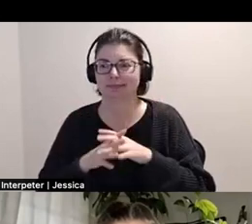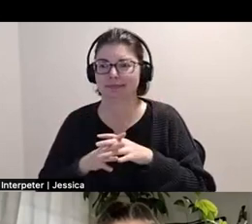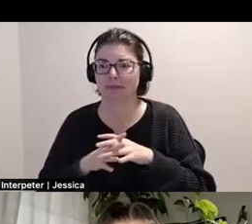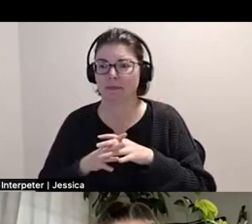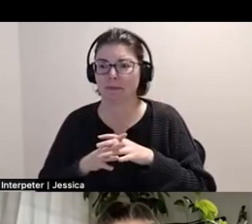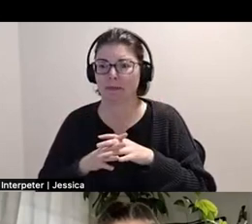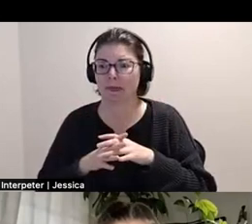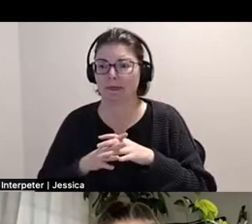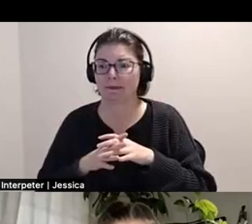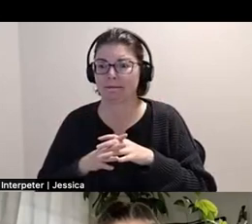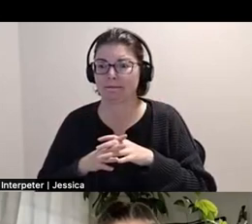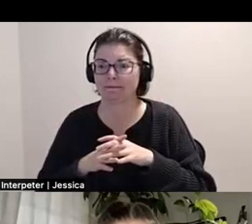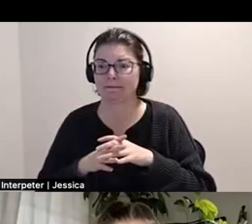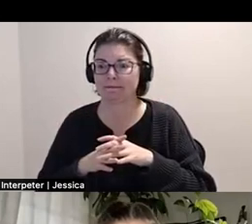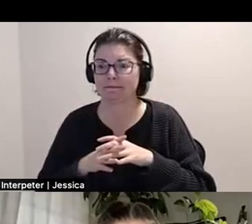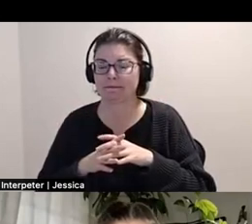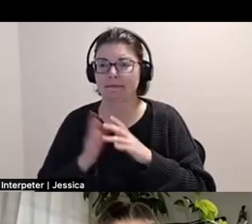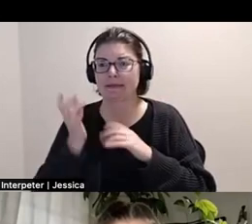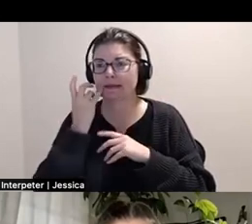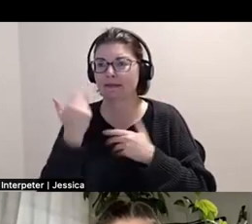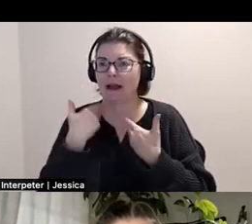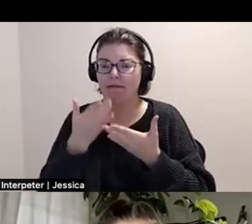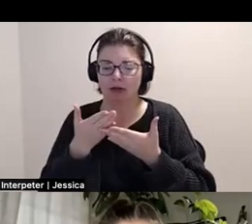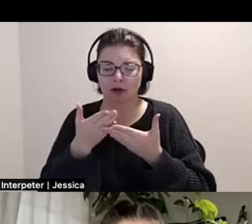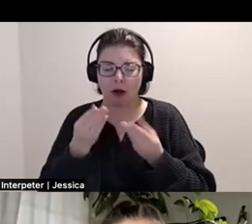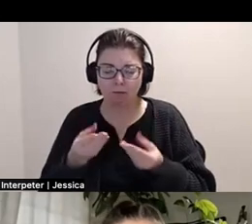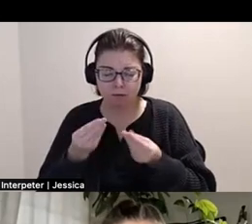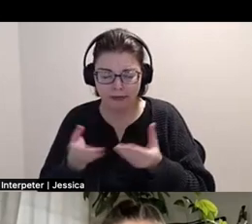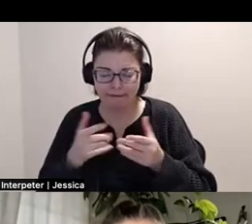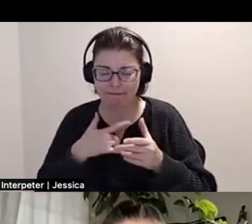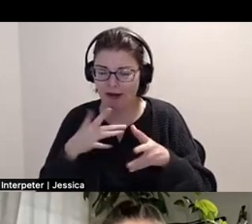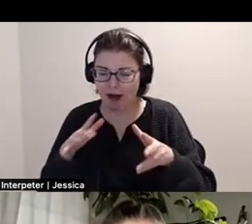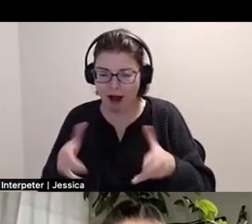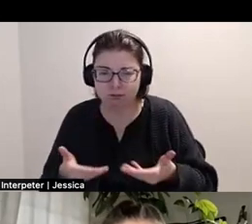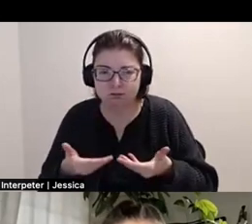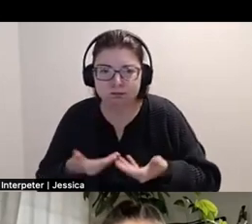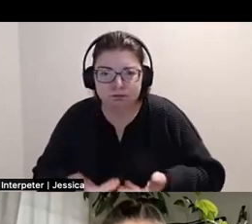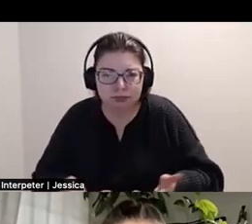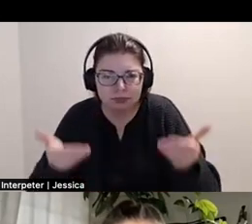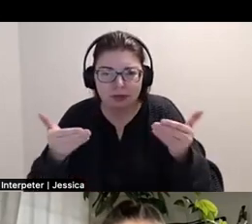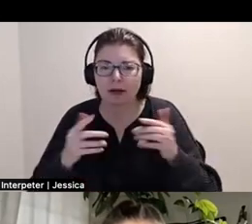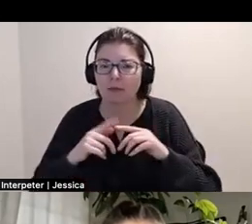making soft things that feel inviting. Like making things that could be like, you could sleep on it, you could sleep